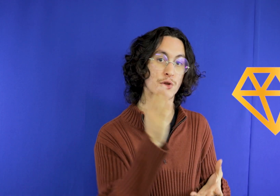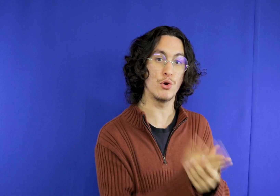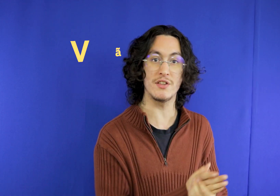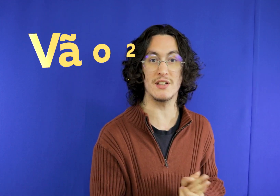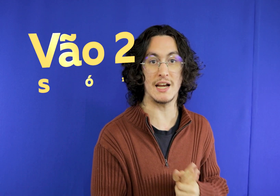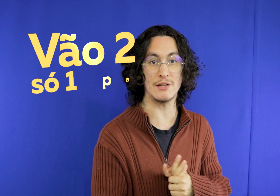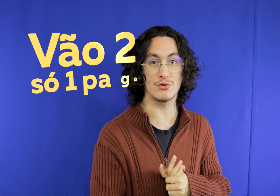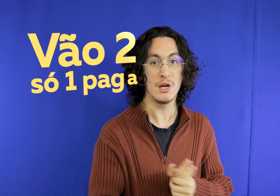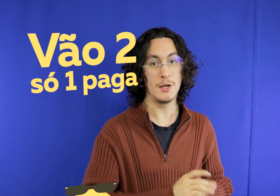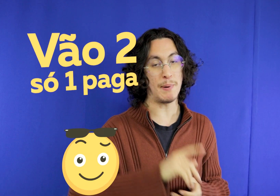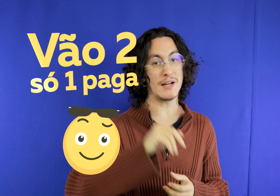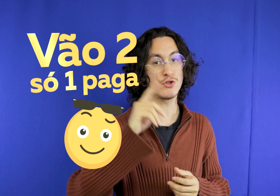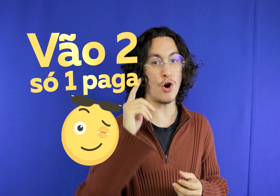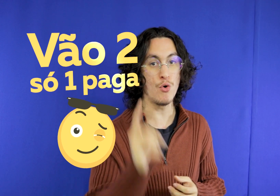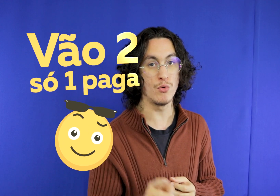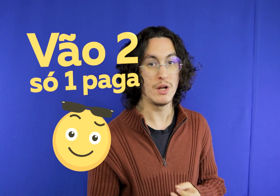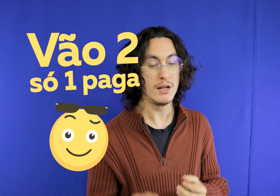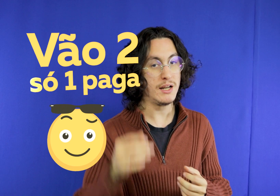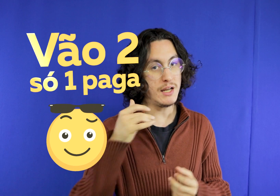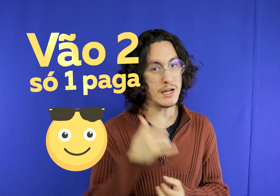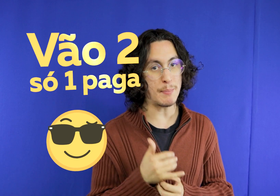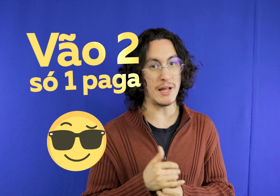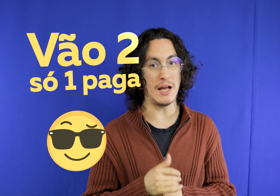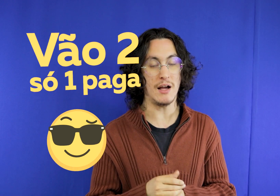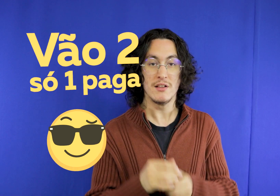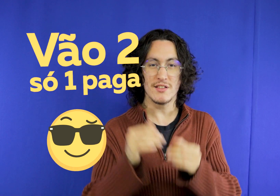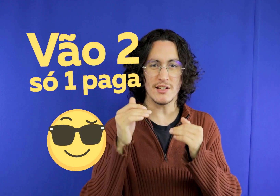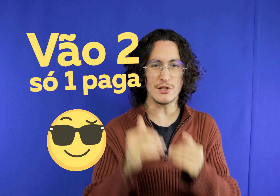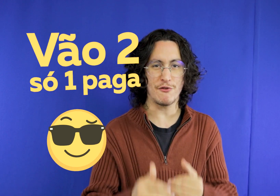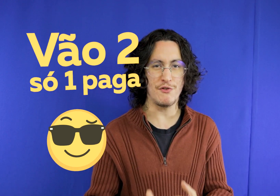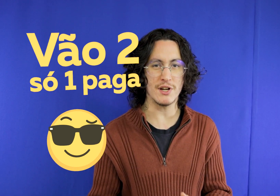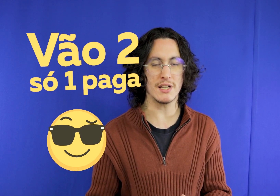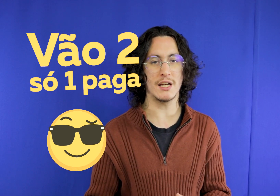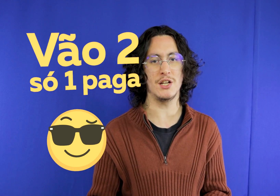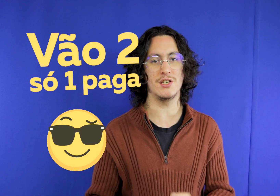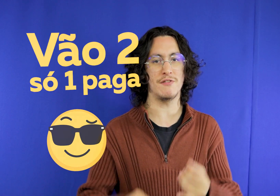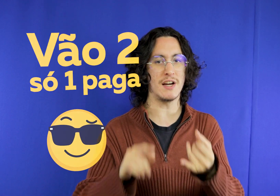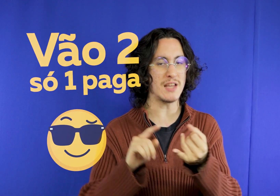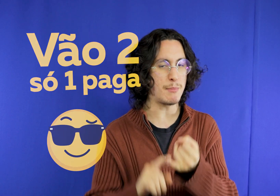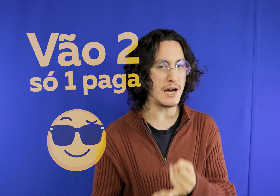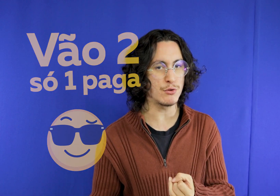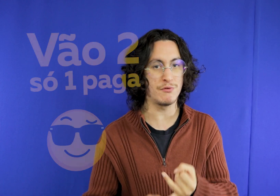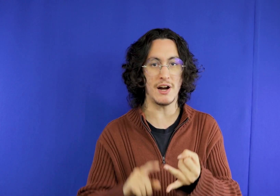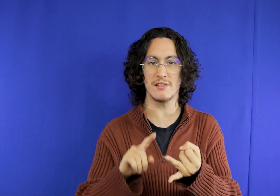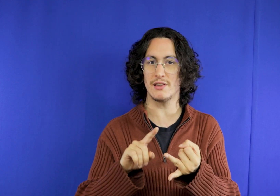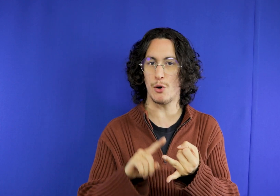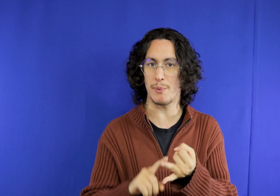you buy two tickets and pay only one call there and scientific that that day is open will